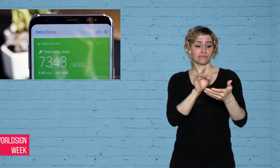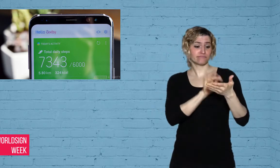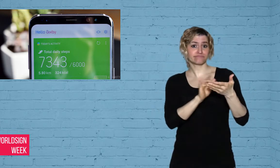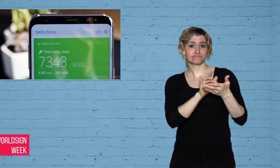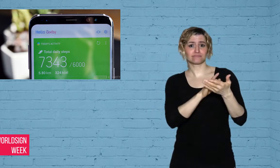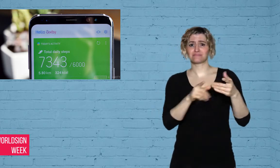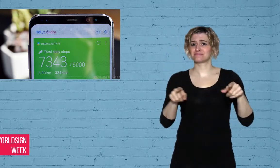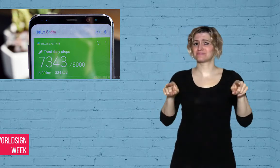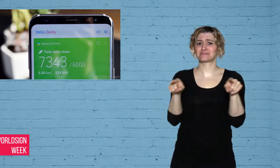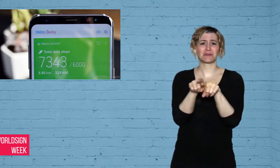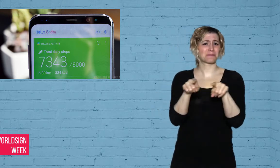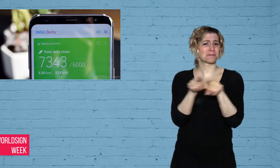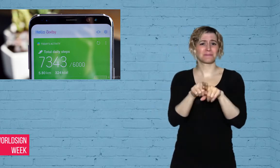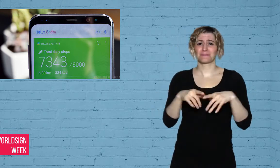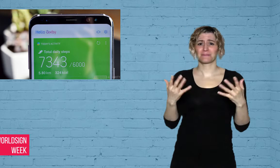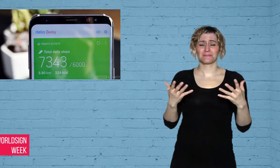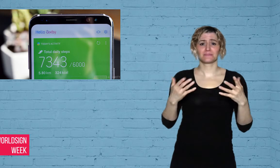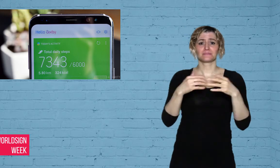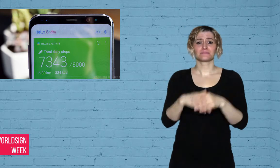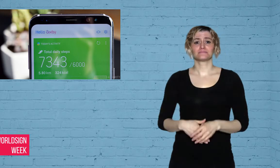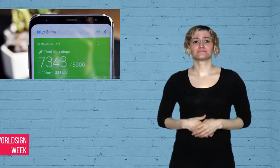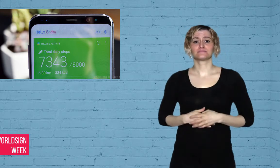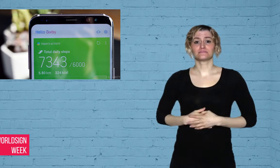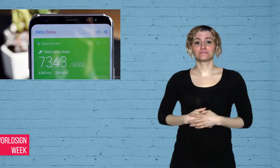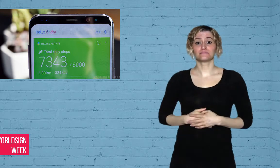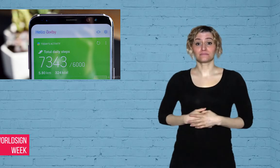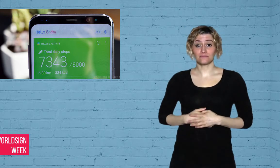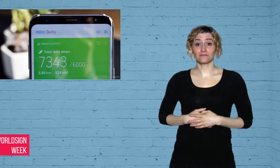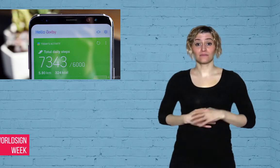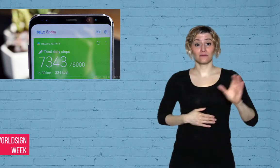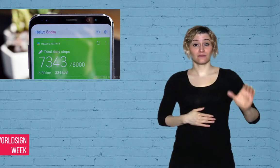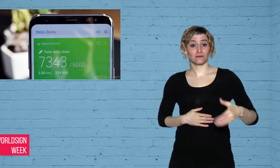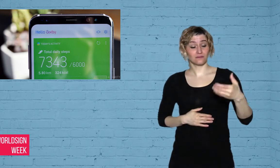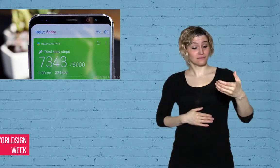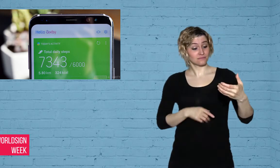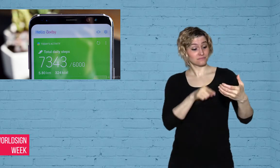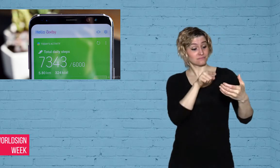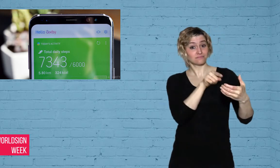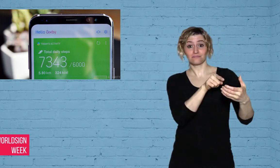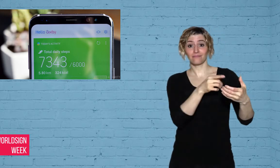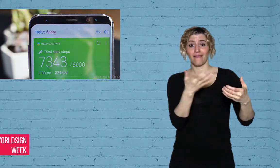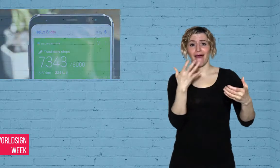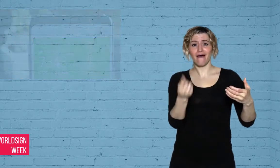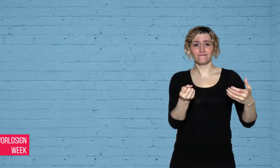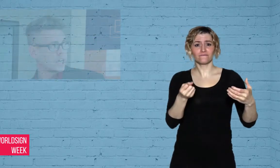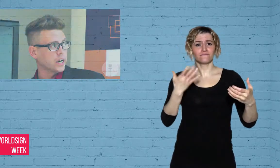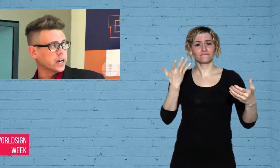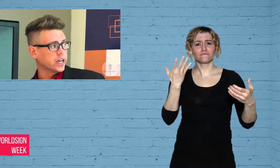with new voice apps including Siri, a